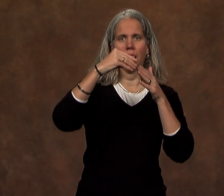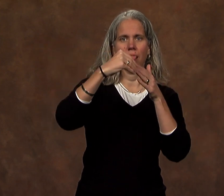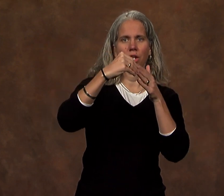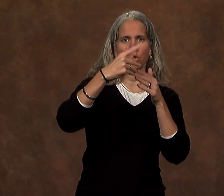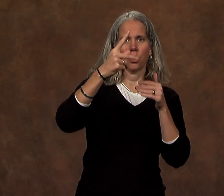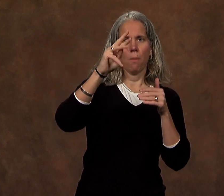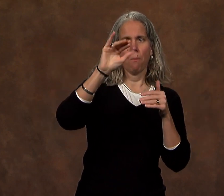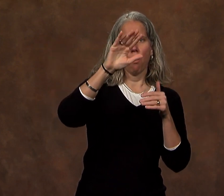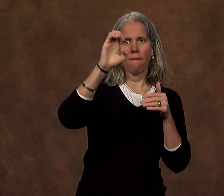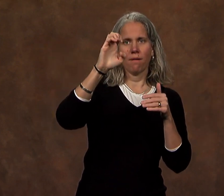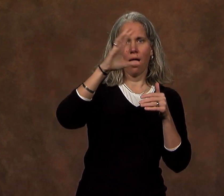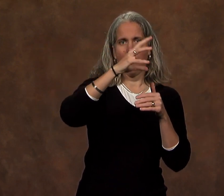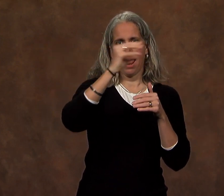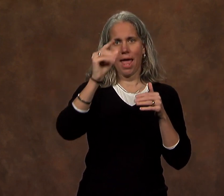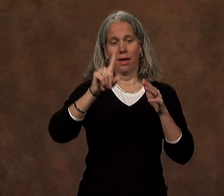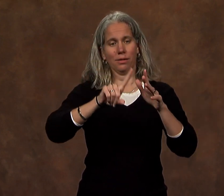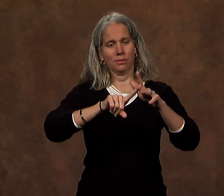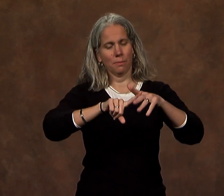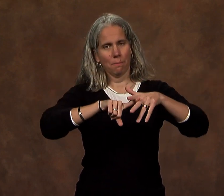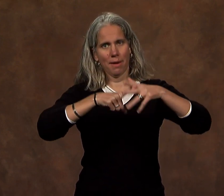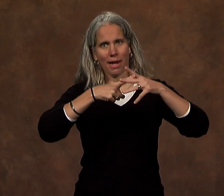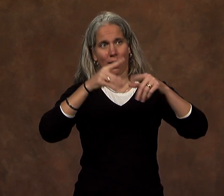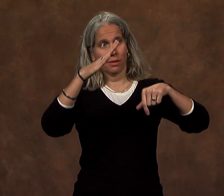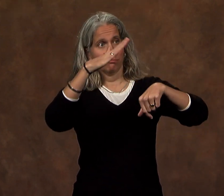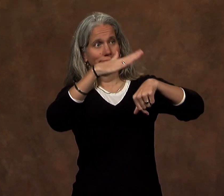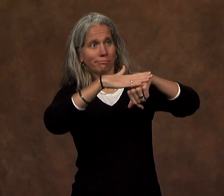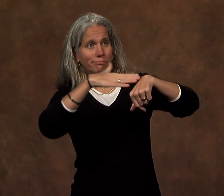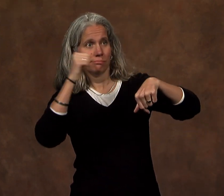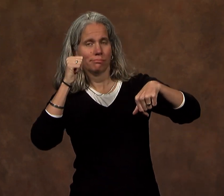of the leadership profile and the call